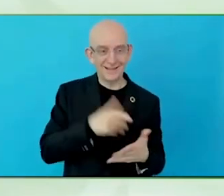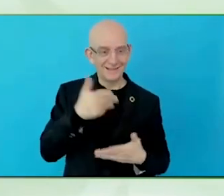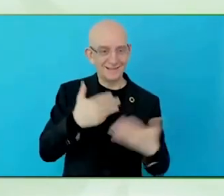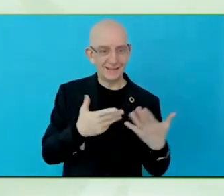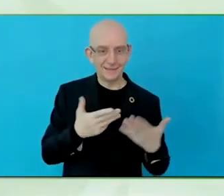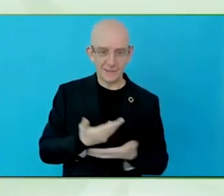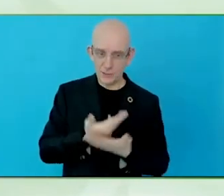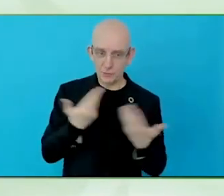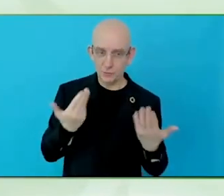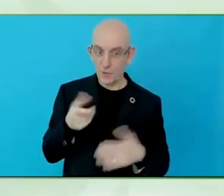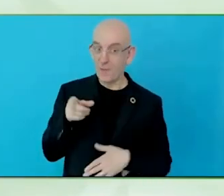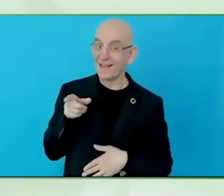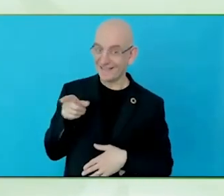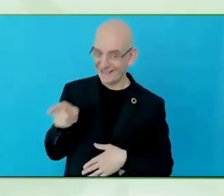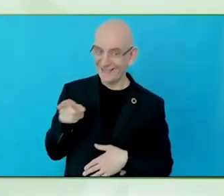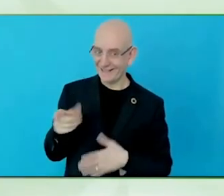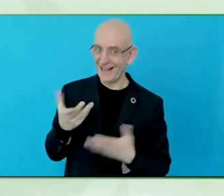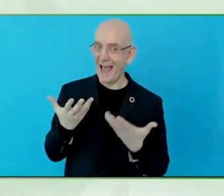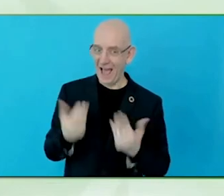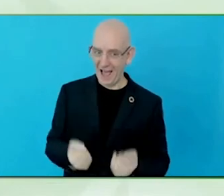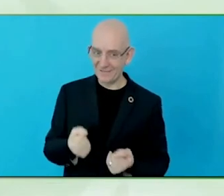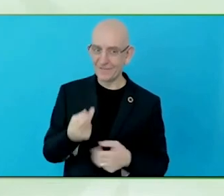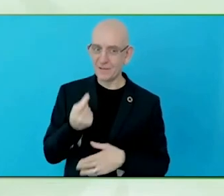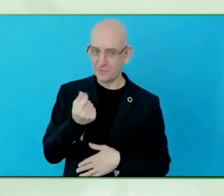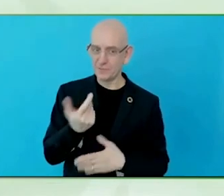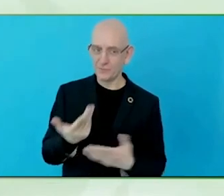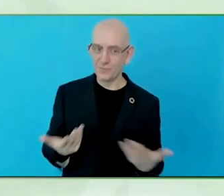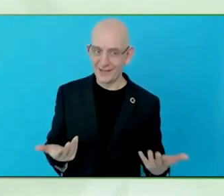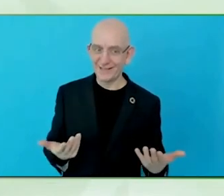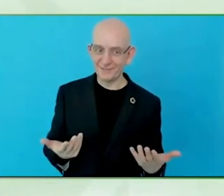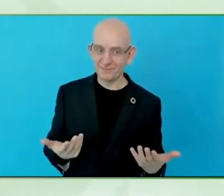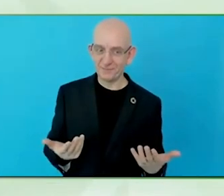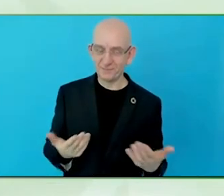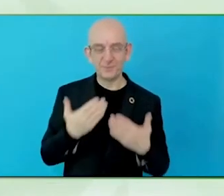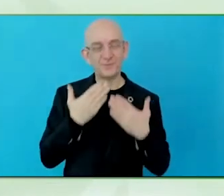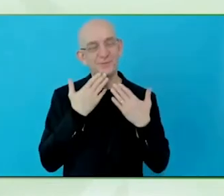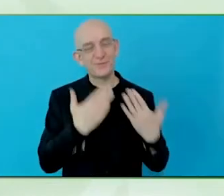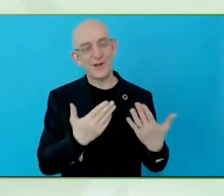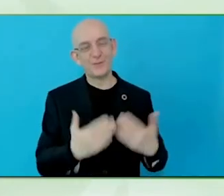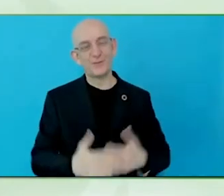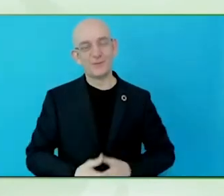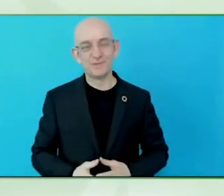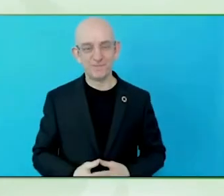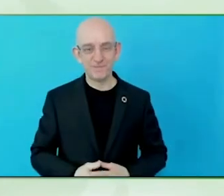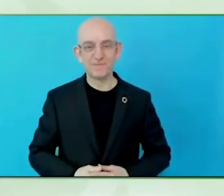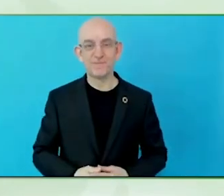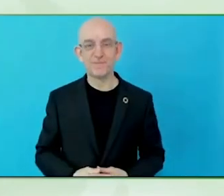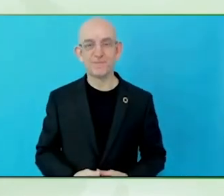We are really lucky to have Petra do some graphic facilitation with us. >> I love her. She's incredible.